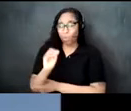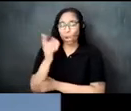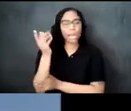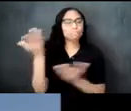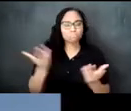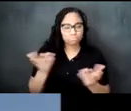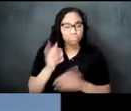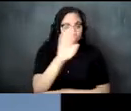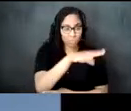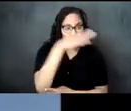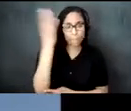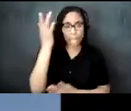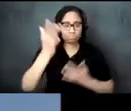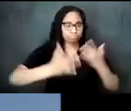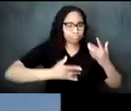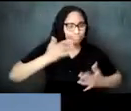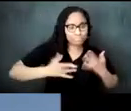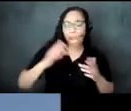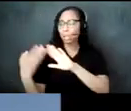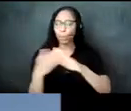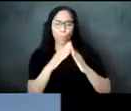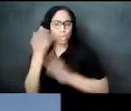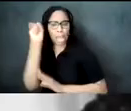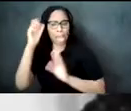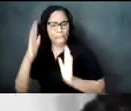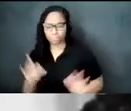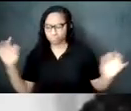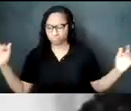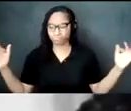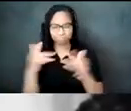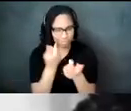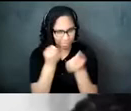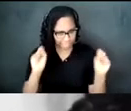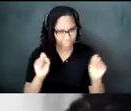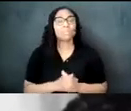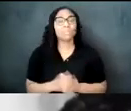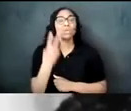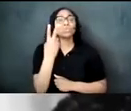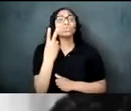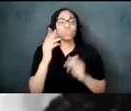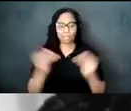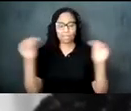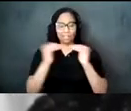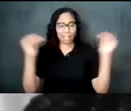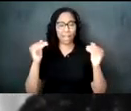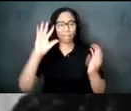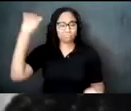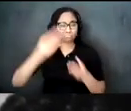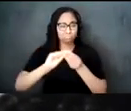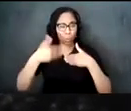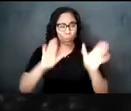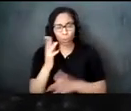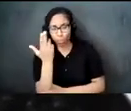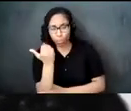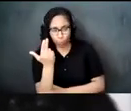entertainers and community activists the two-story building with 13 rooms and 4 100 square foot house